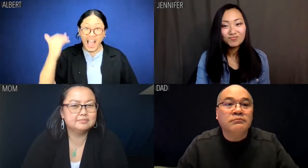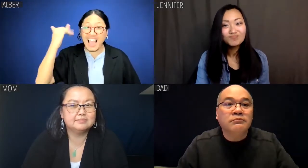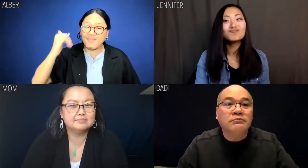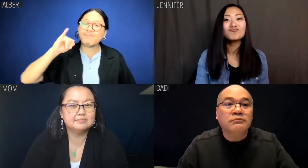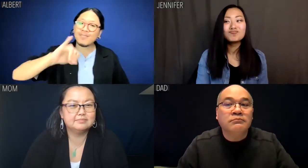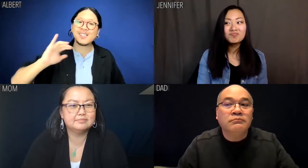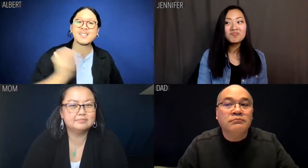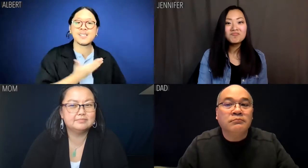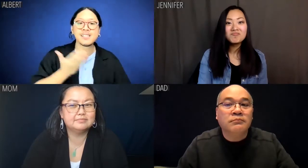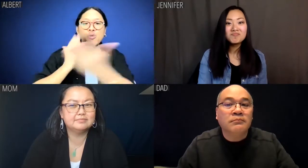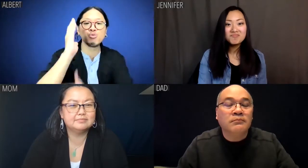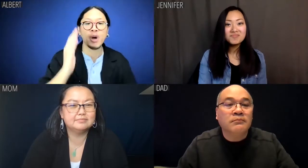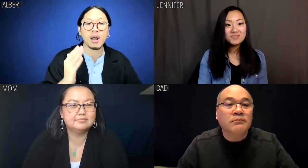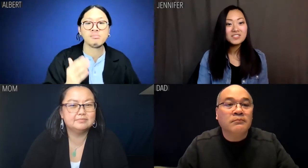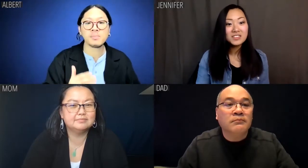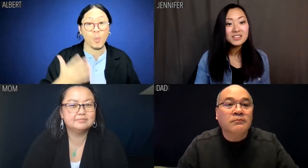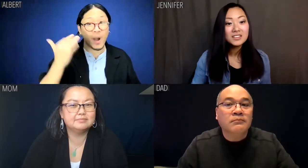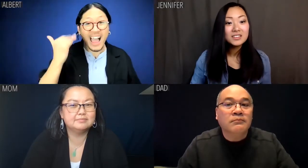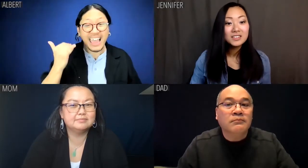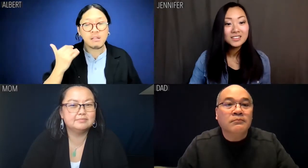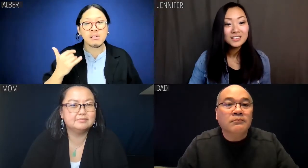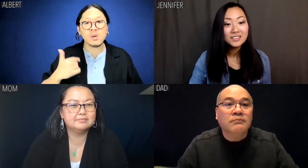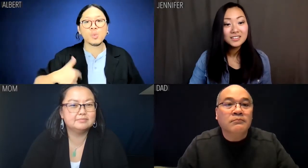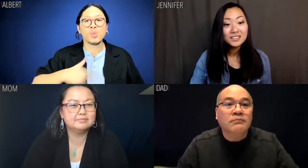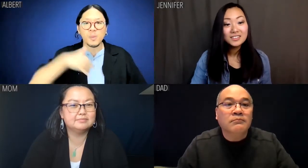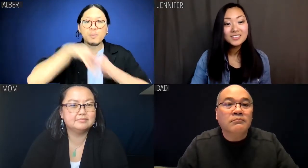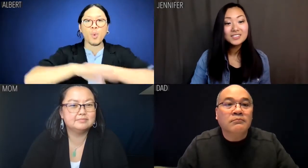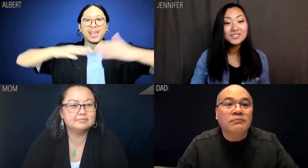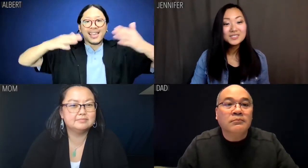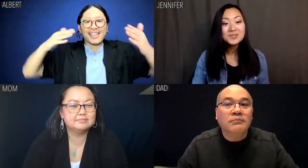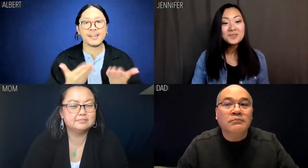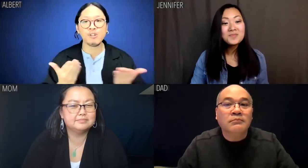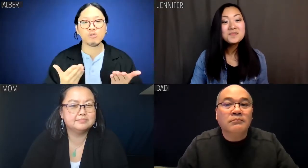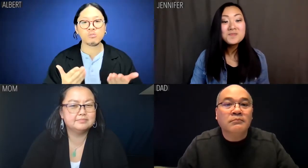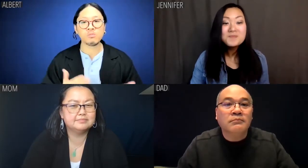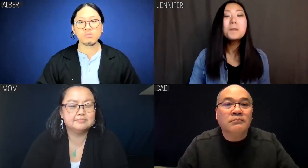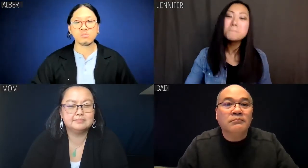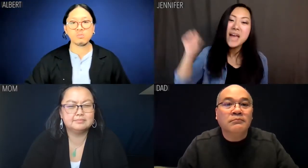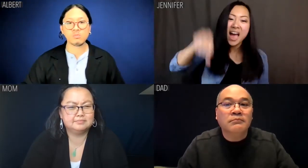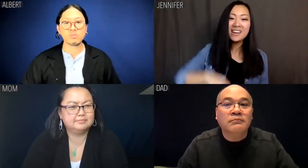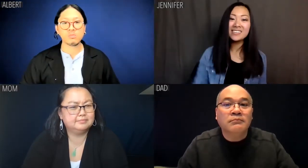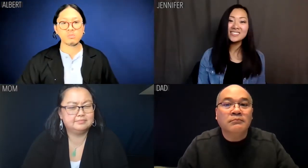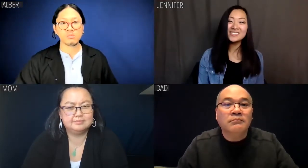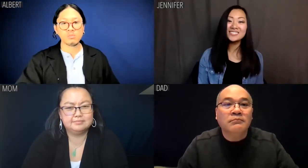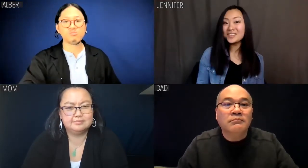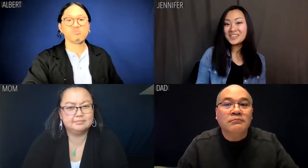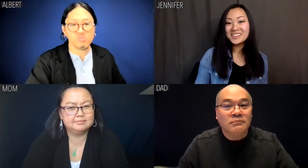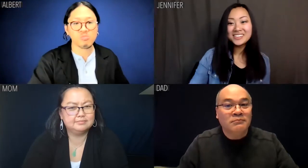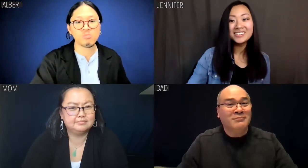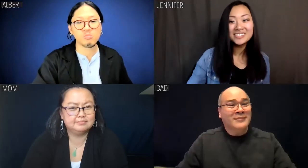That is our right because this is where we were born. Jennifer: Yeah!